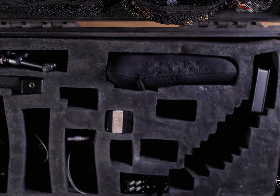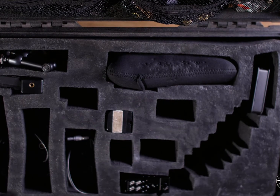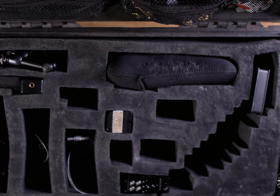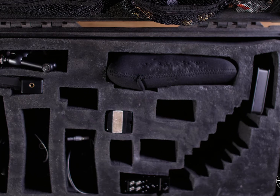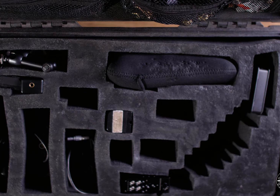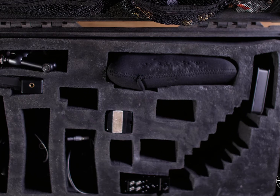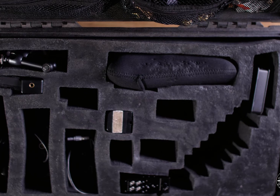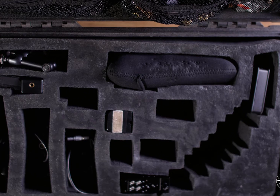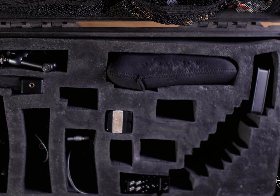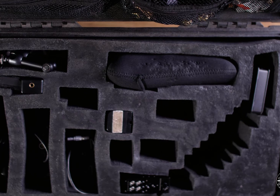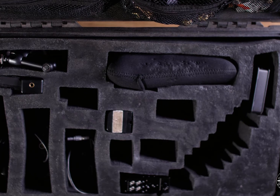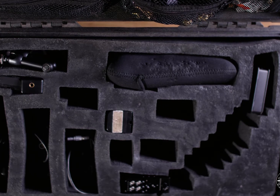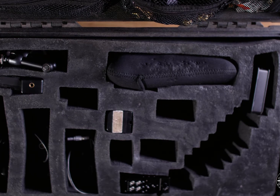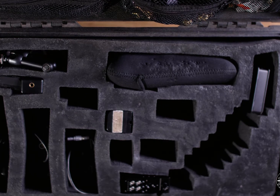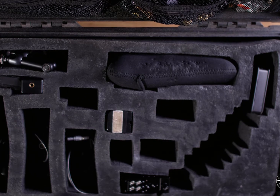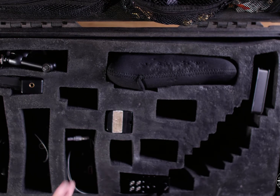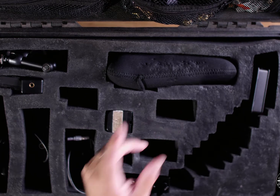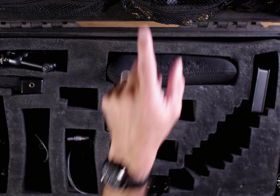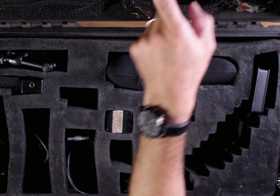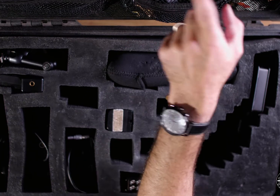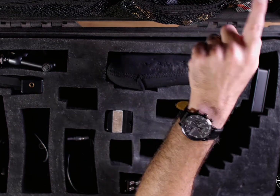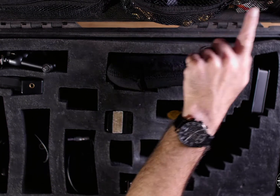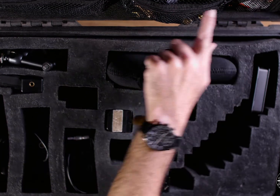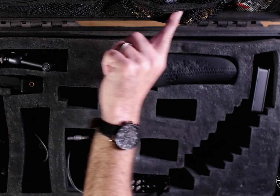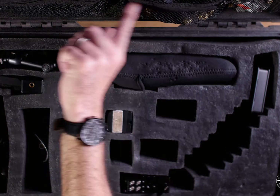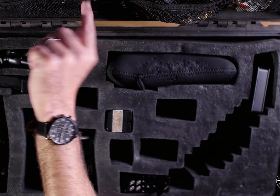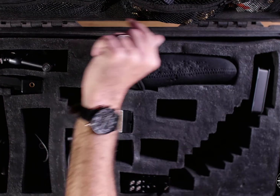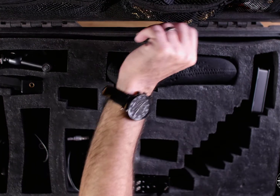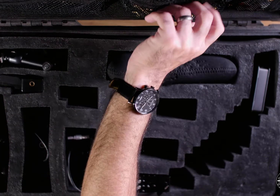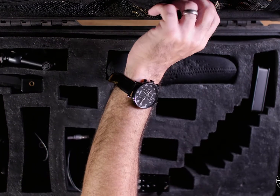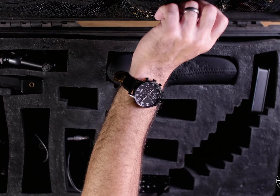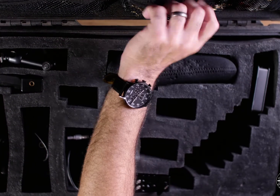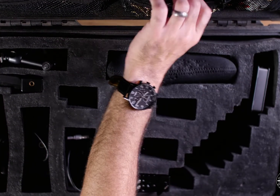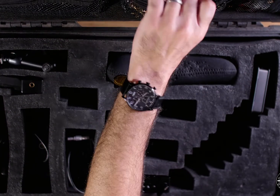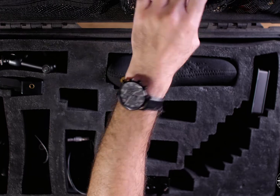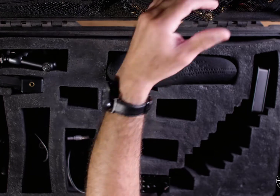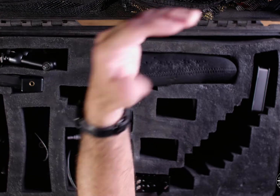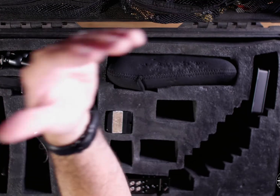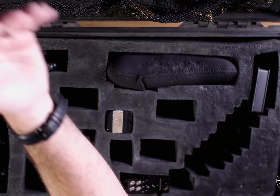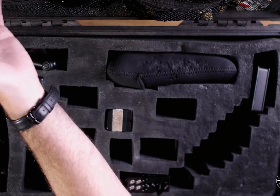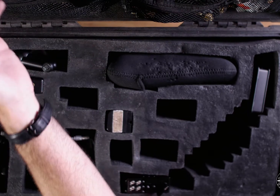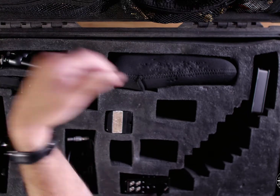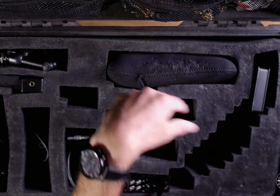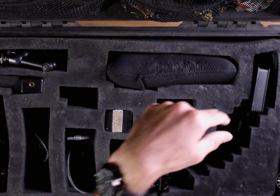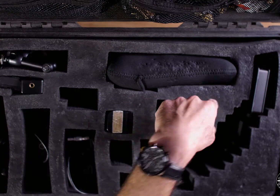looks like almost exactly the same way as when I put it in there if you look in my case I could have a lot of different bolts and stuff like that that's